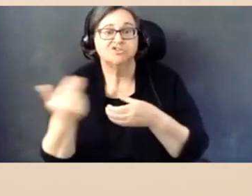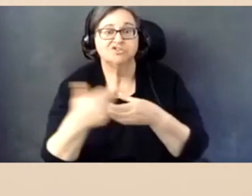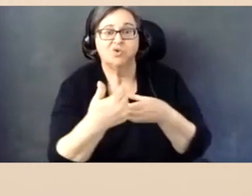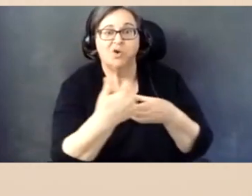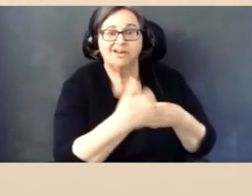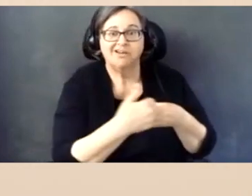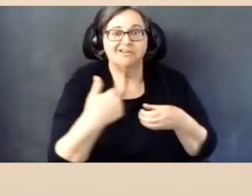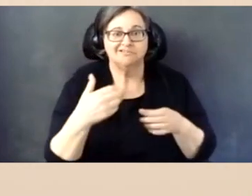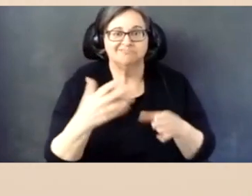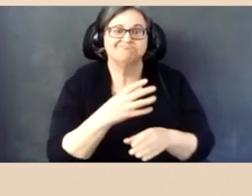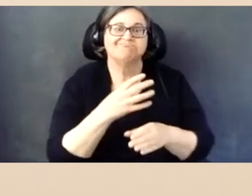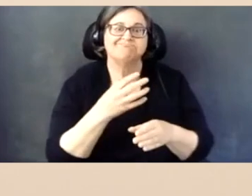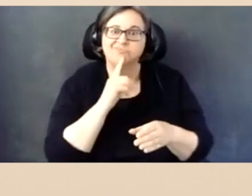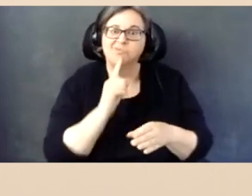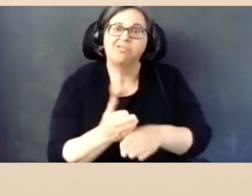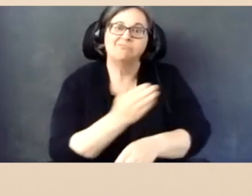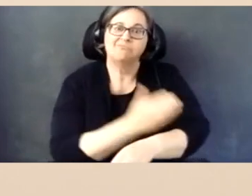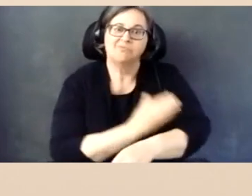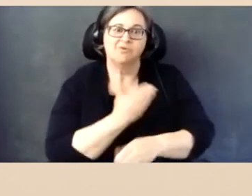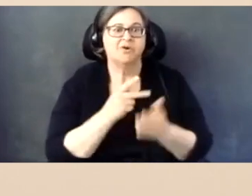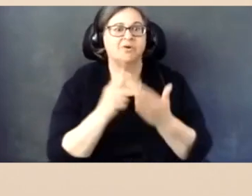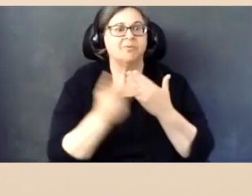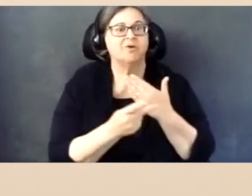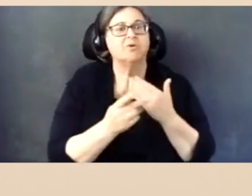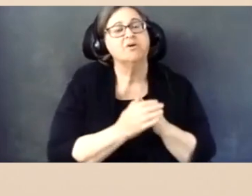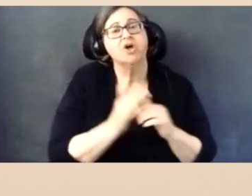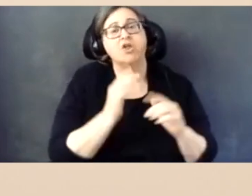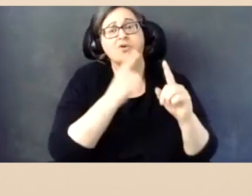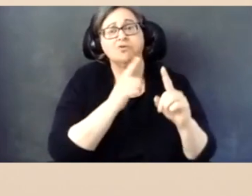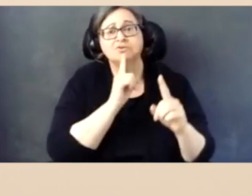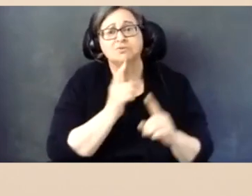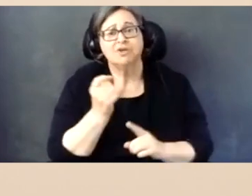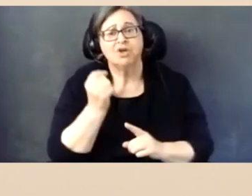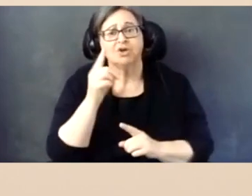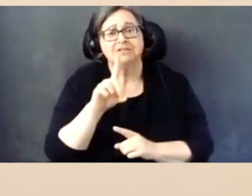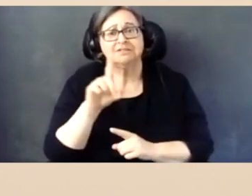The goal of this summit is for policymakers to better understand the disability community